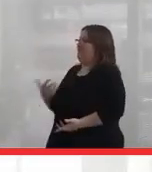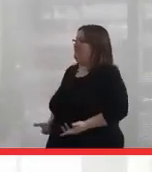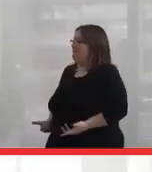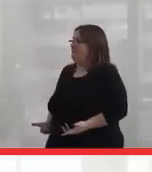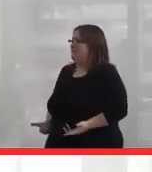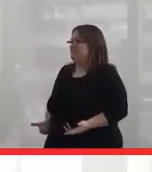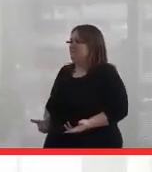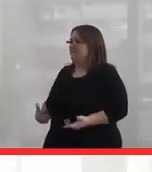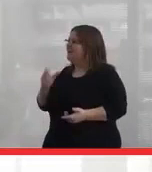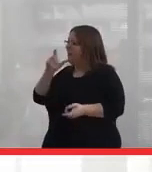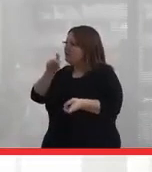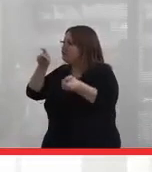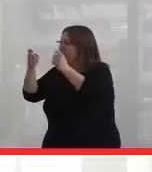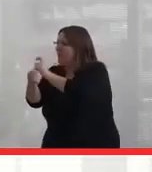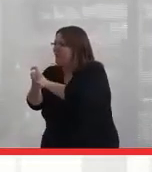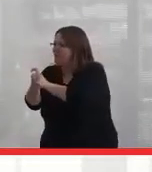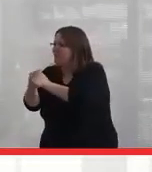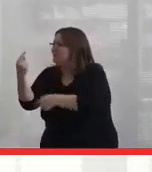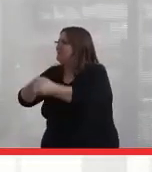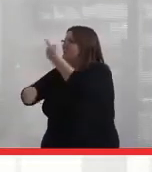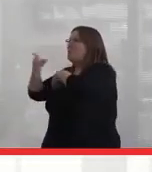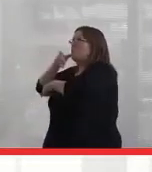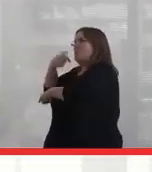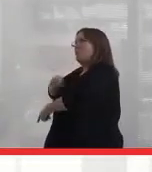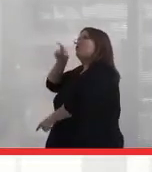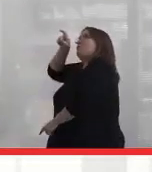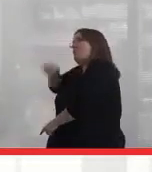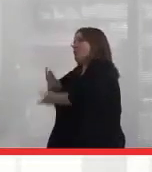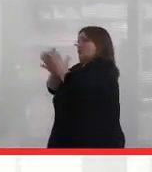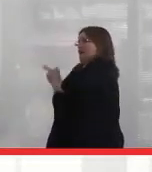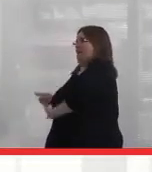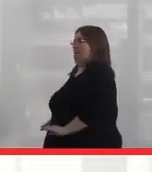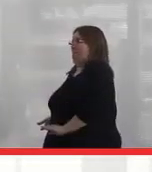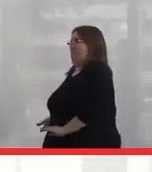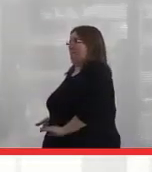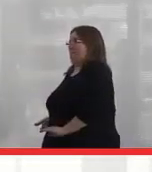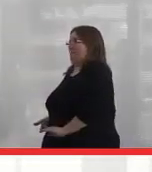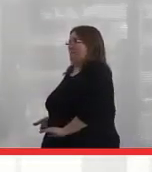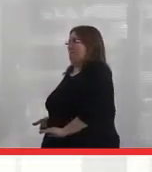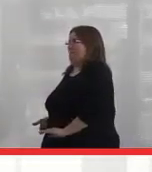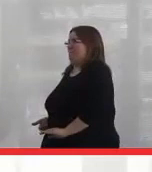Rather than change, go back to who we are meant to be because we're ..